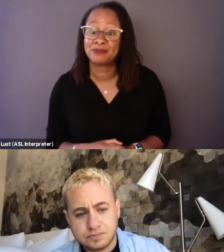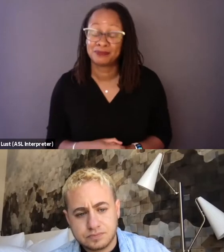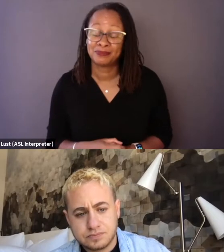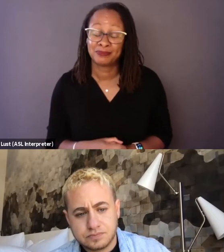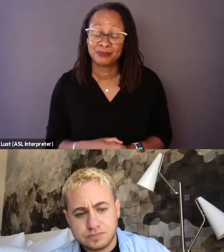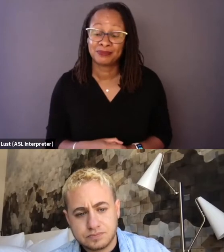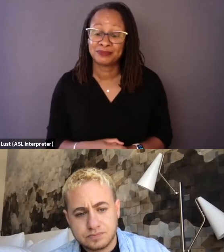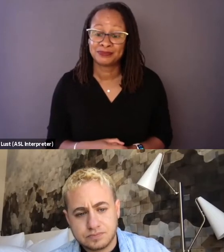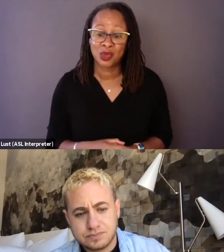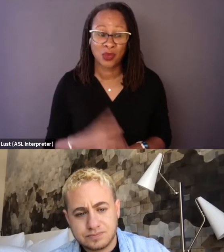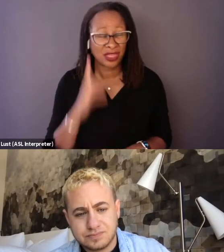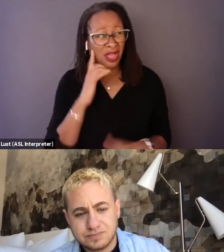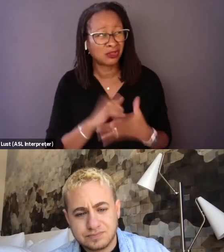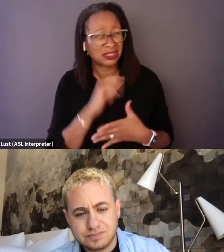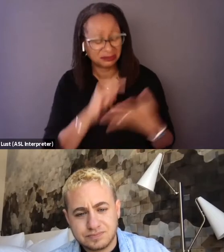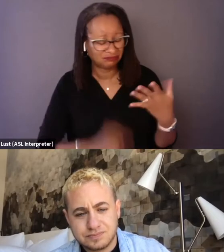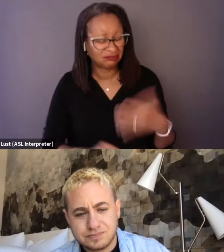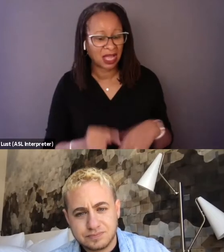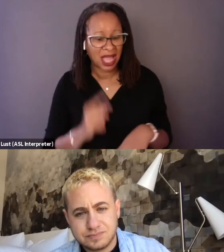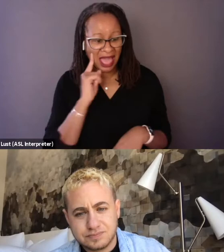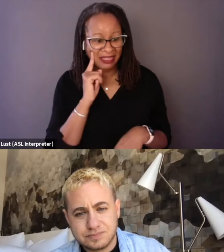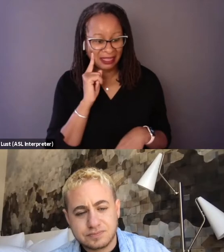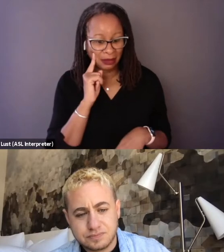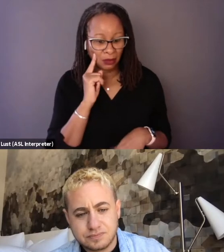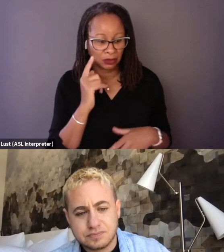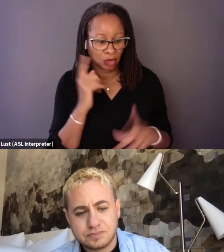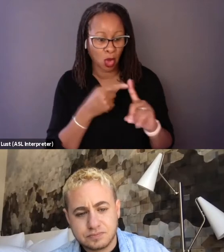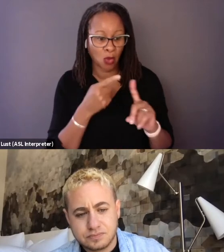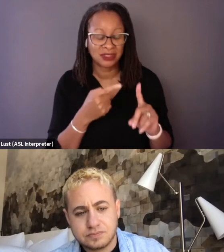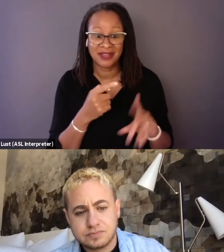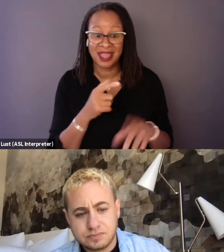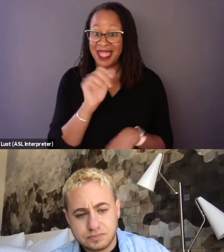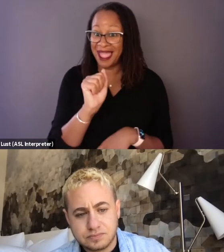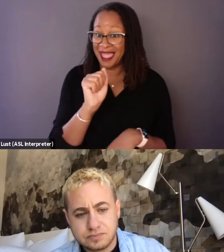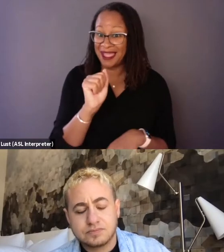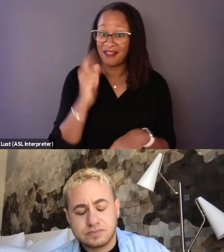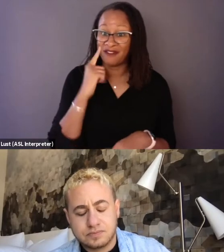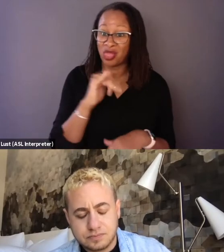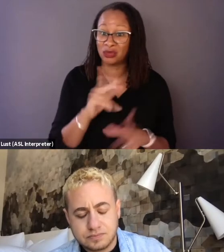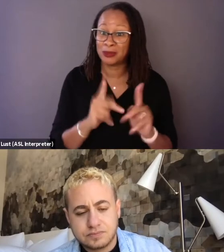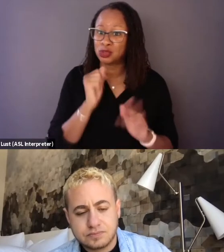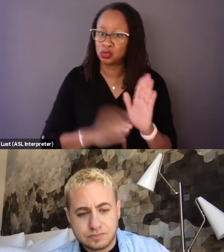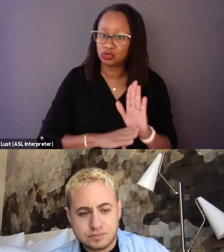A, I think thrive in this space, especially now that the film is sort of living in the space it's in.